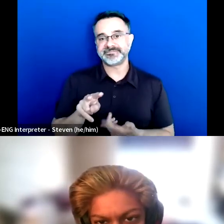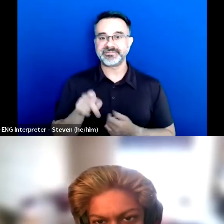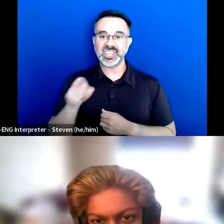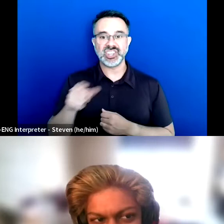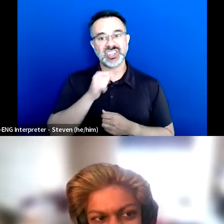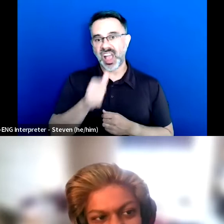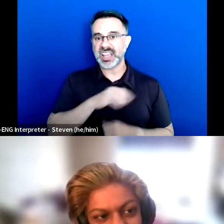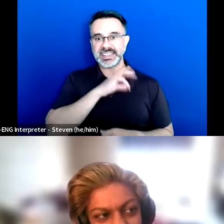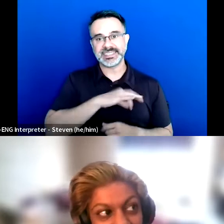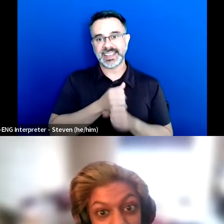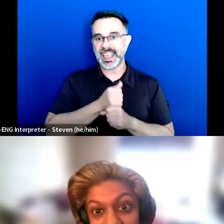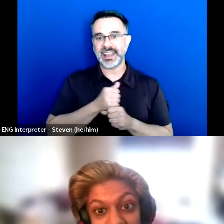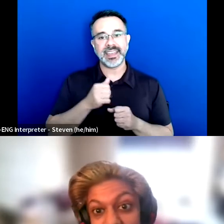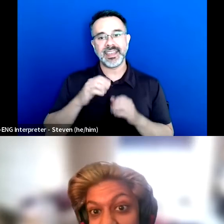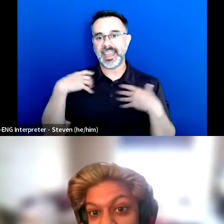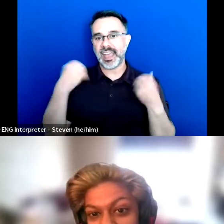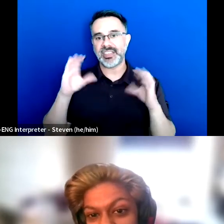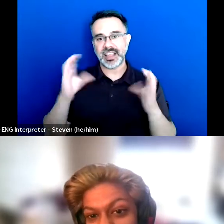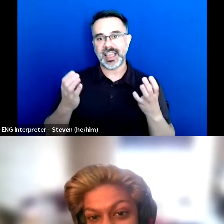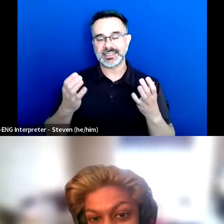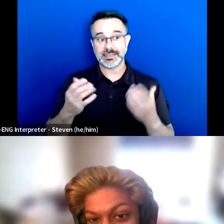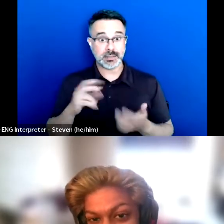And so I didn't get sex ed in high school.